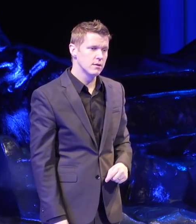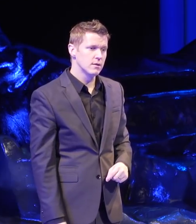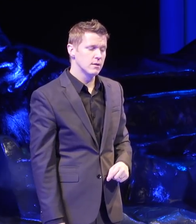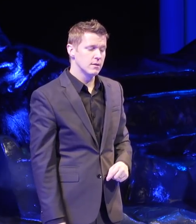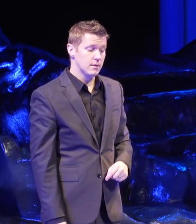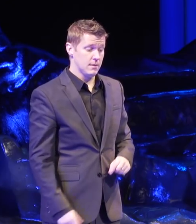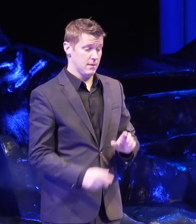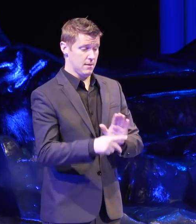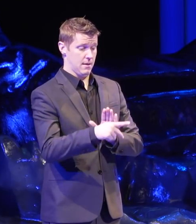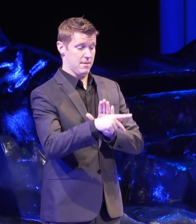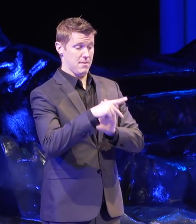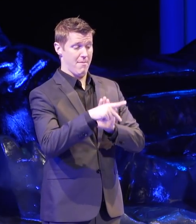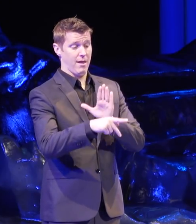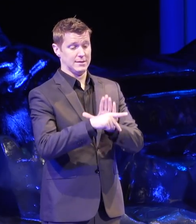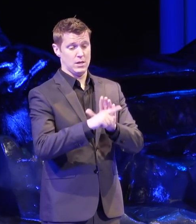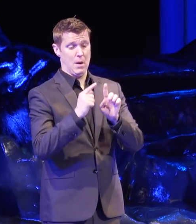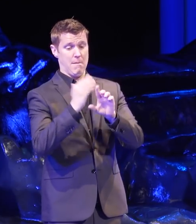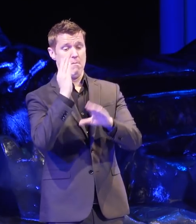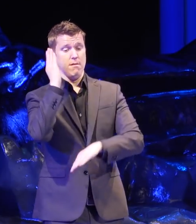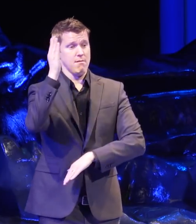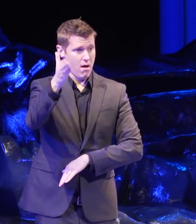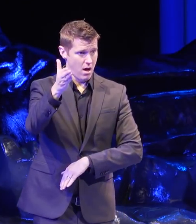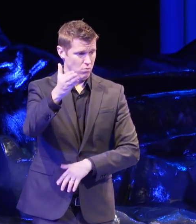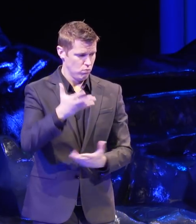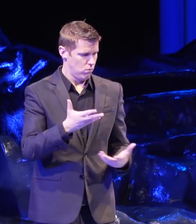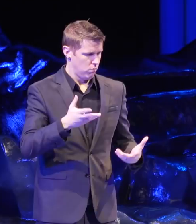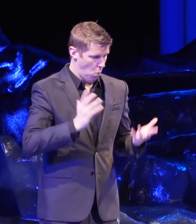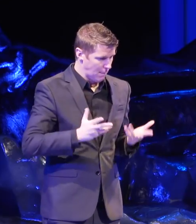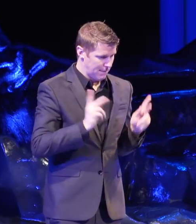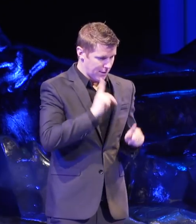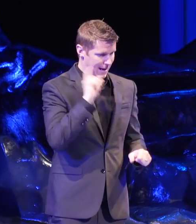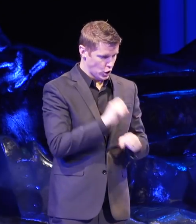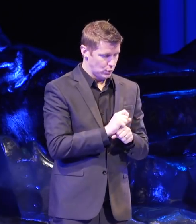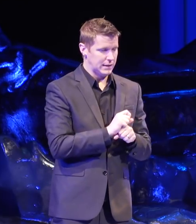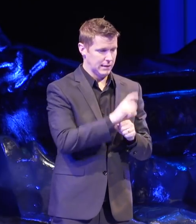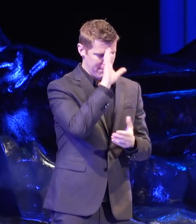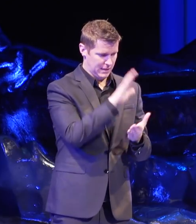The policy went beyond what people actually believed and so we swung back. We repealed it.